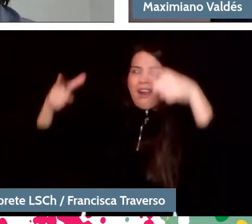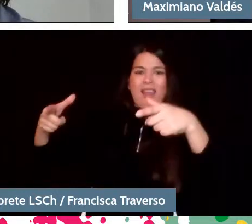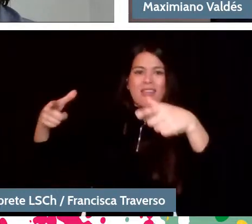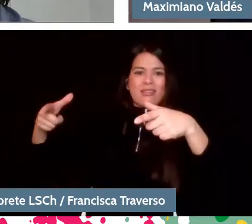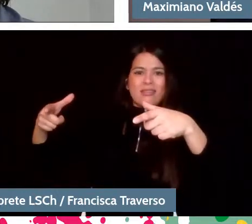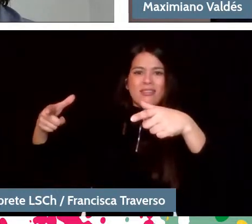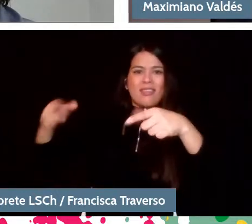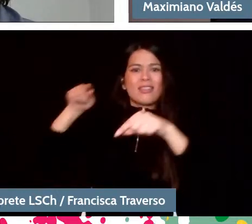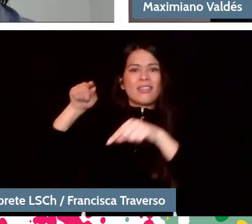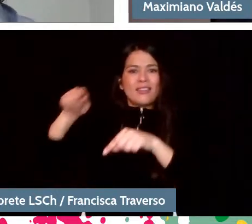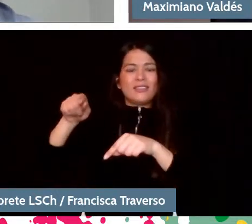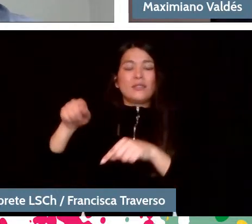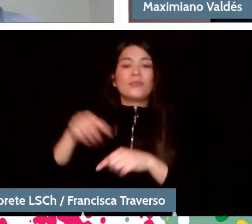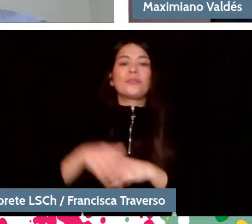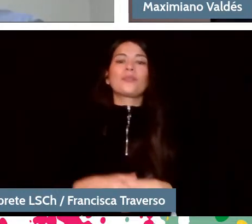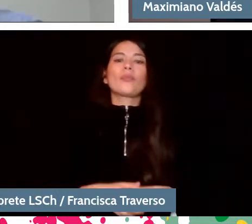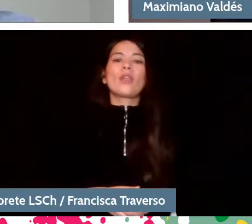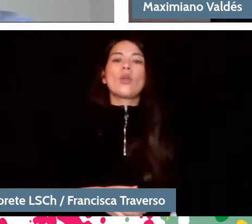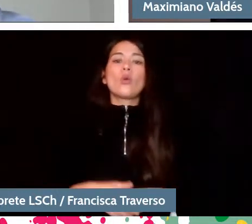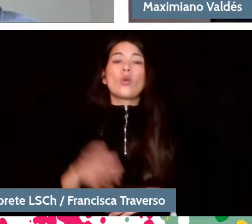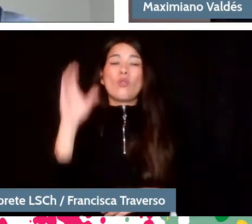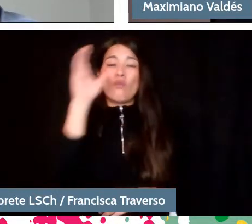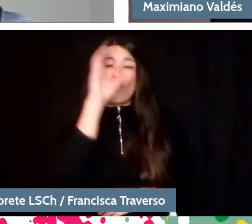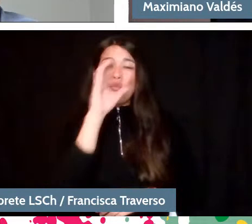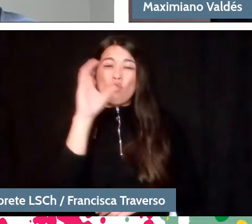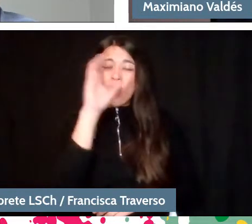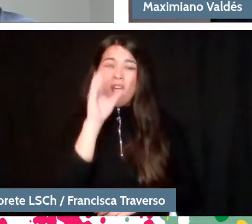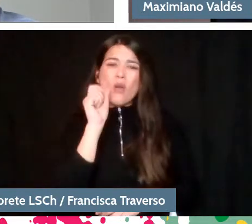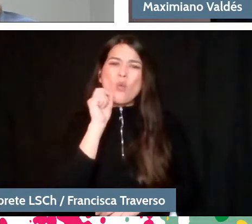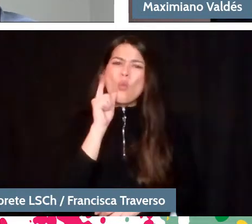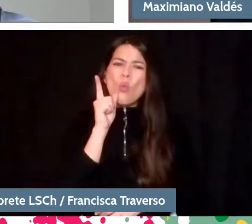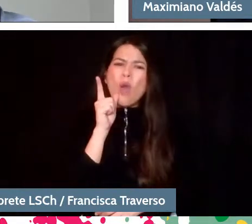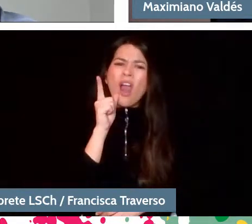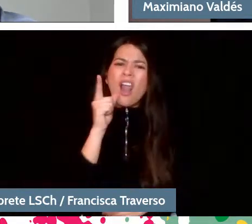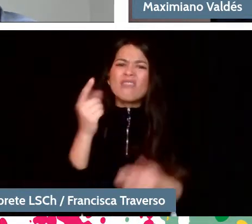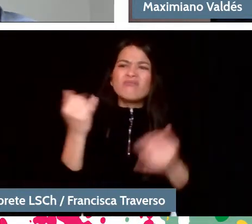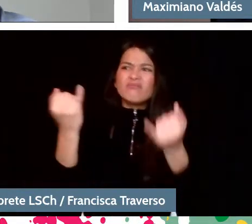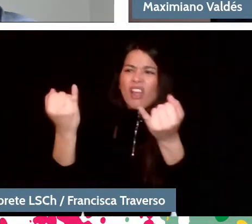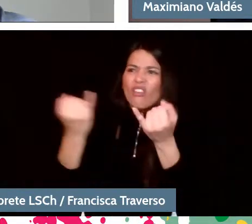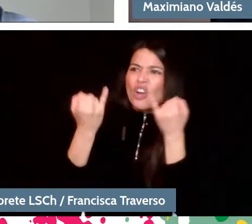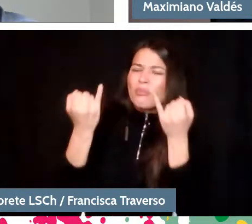where one goes to look for some reference on how to do it, the best that can be found,